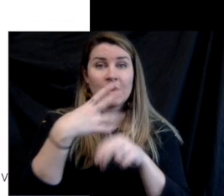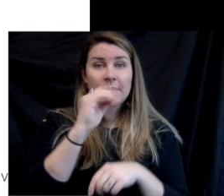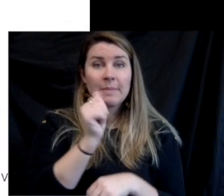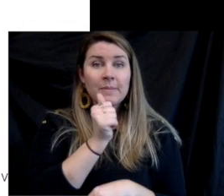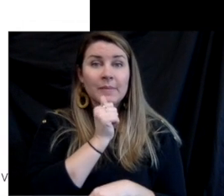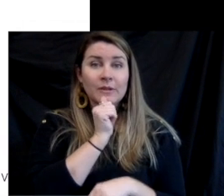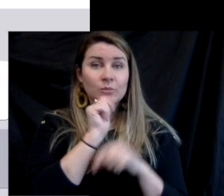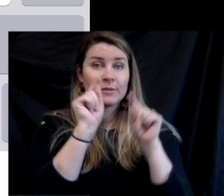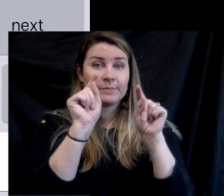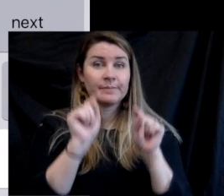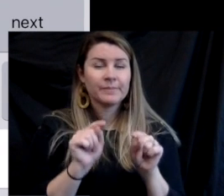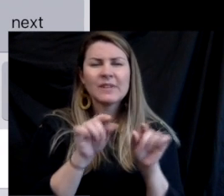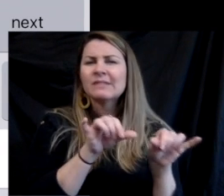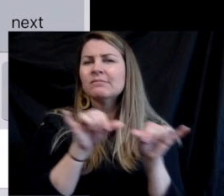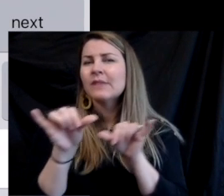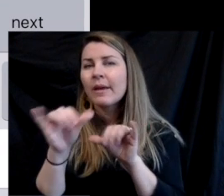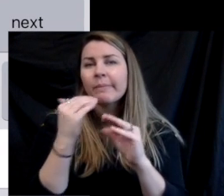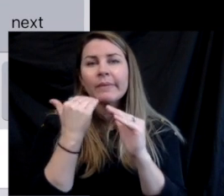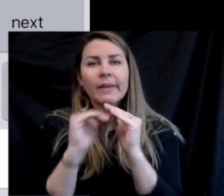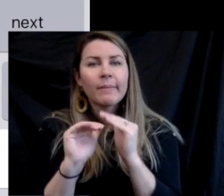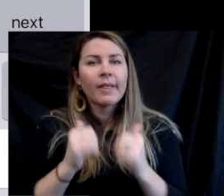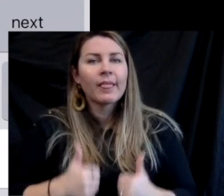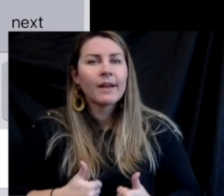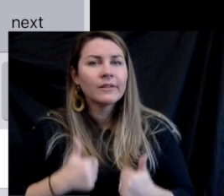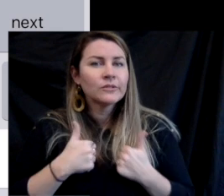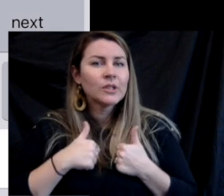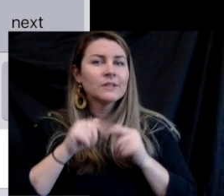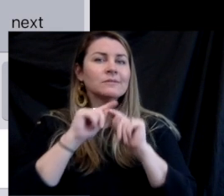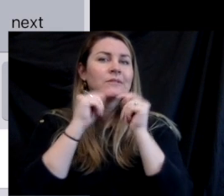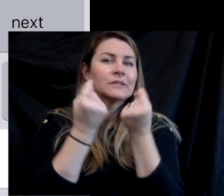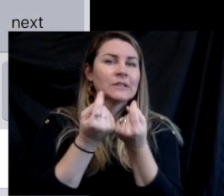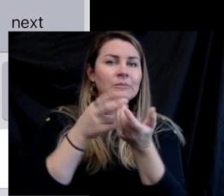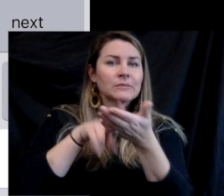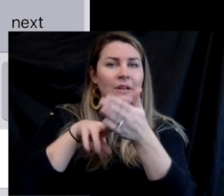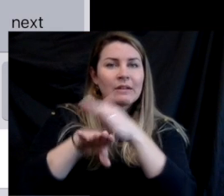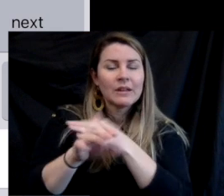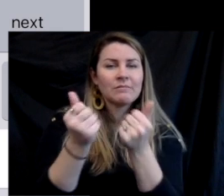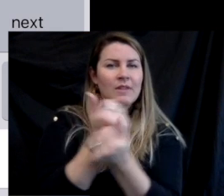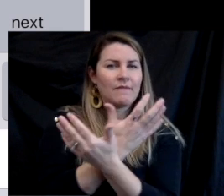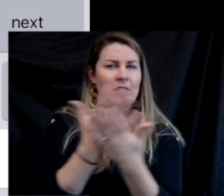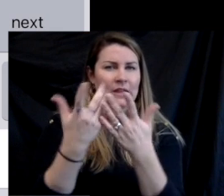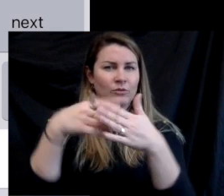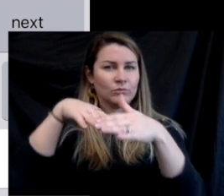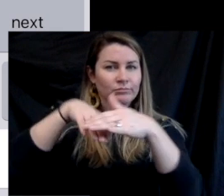Here's where you'll put your child's username and password. The username and password is